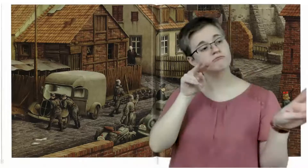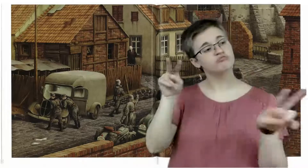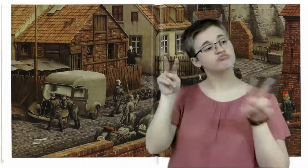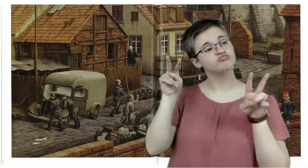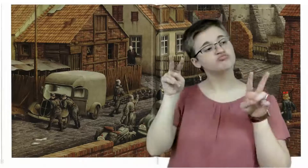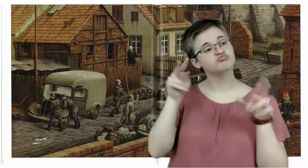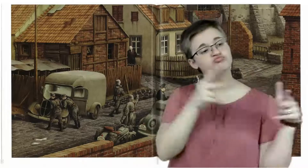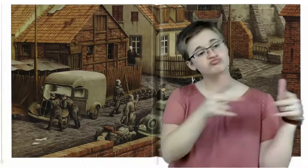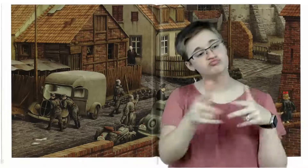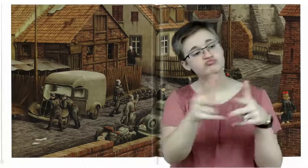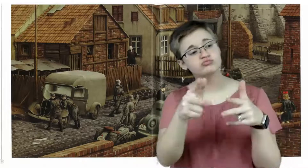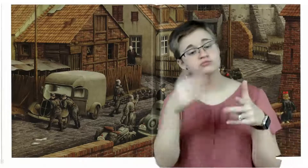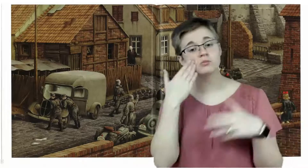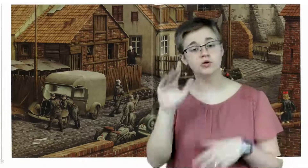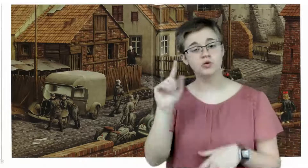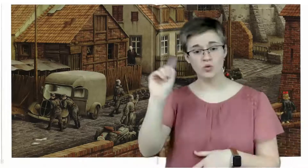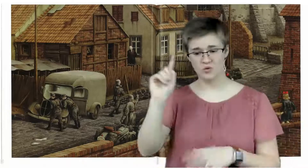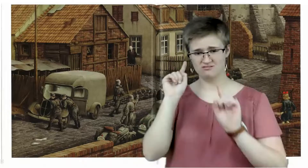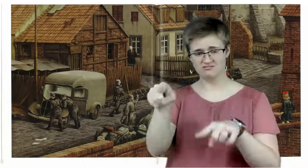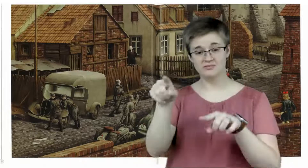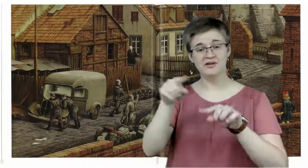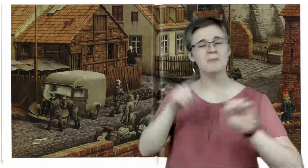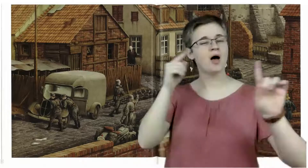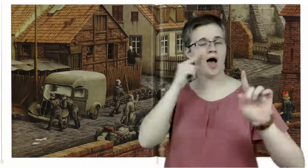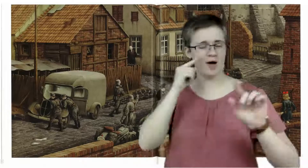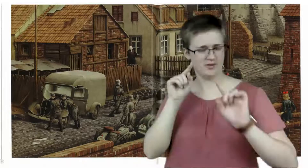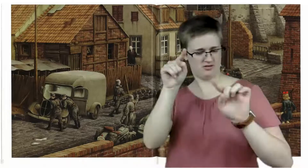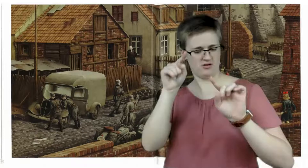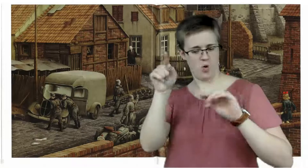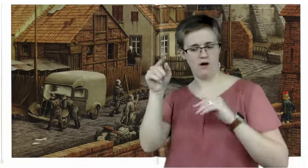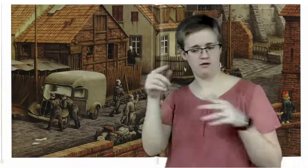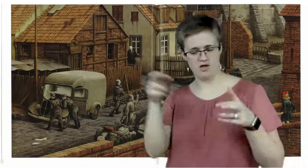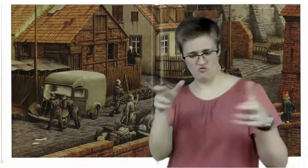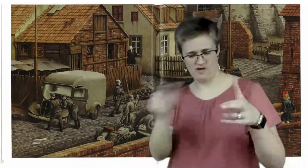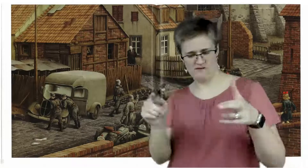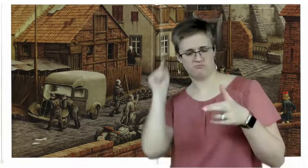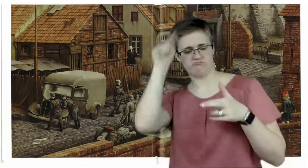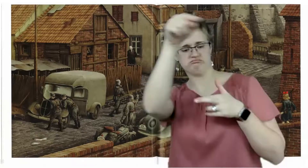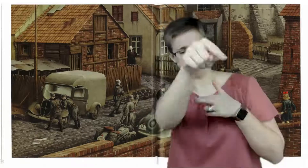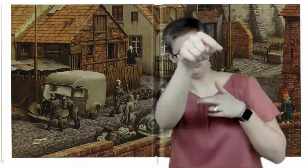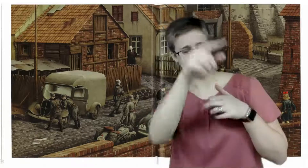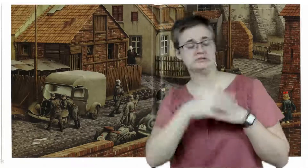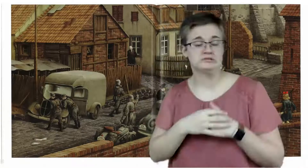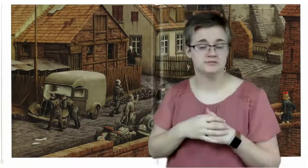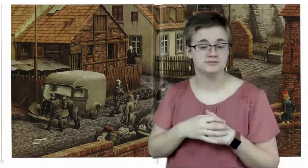We don't know where they're going. But we think they're going someplace on the other side of the river.